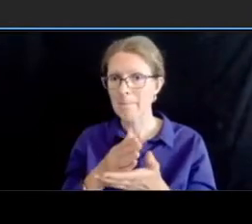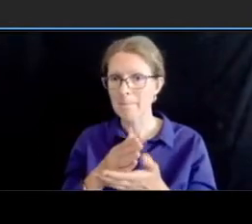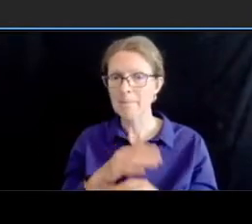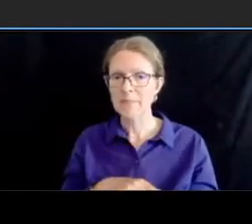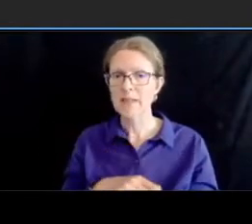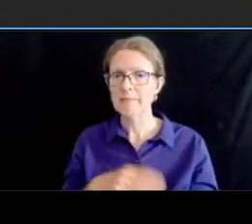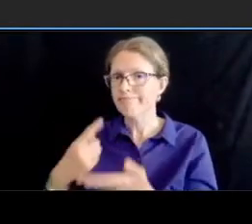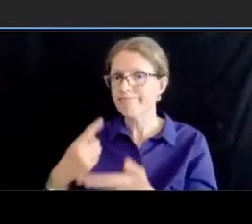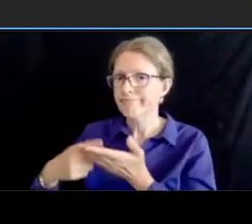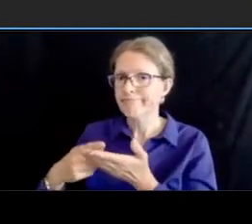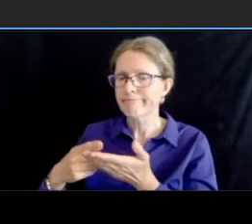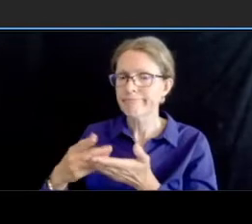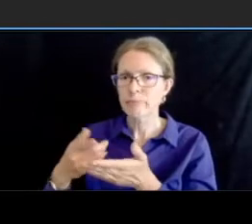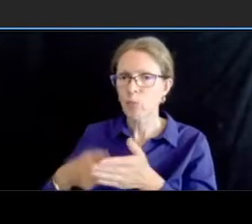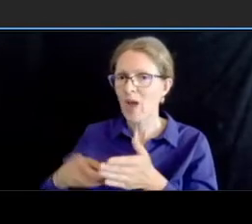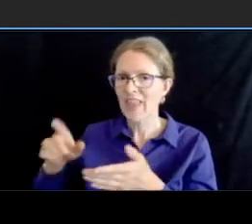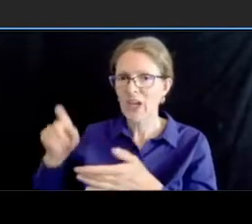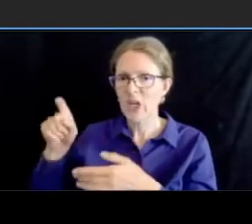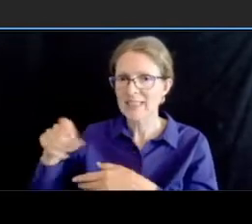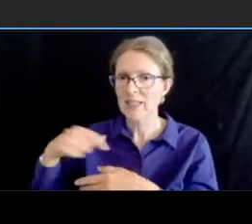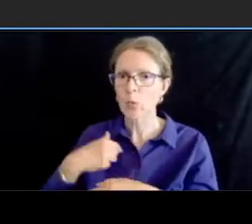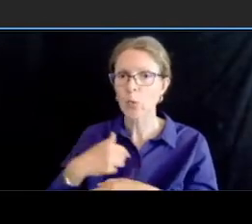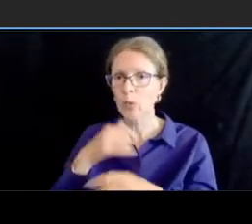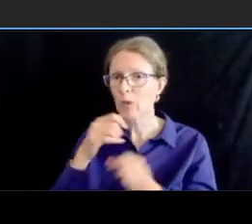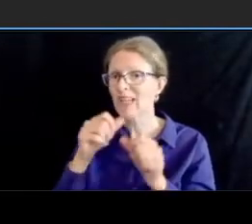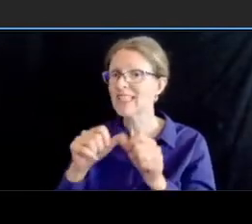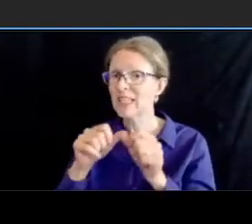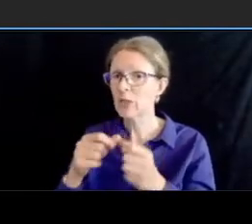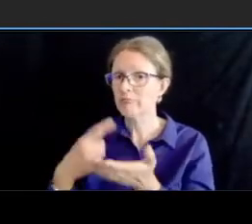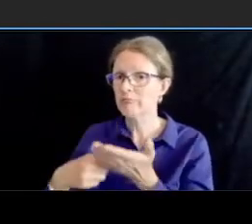be refined in terms of bus stop locations through that design phase